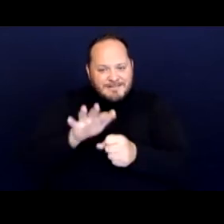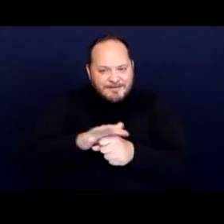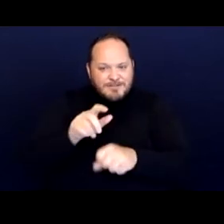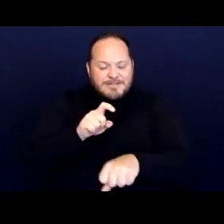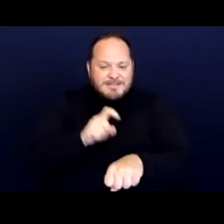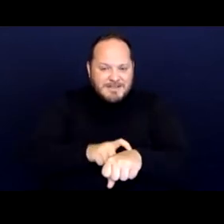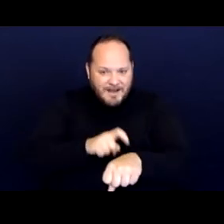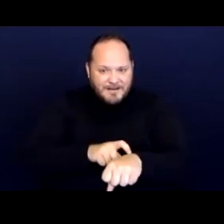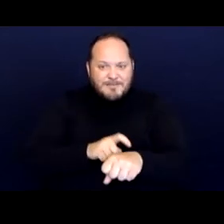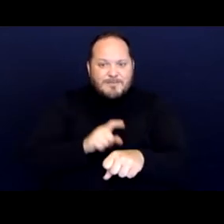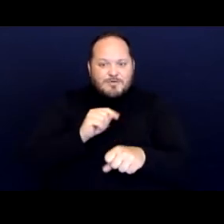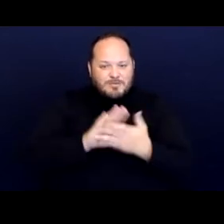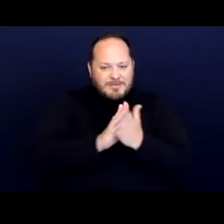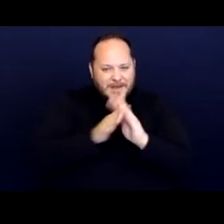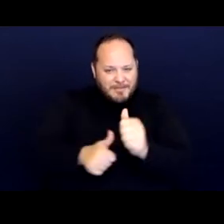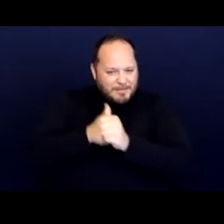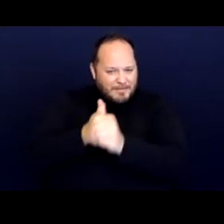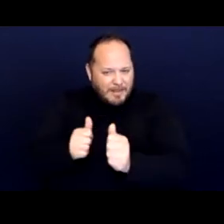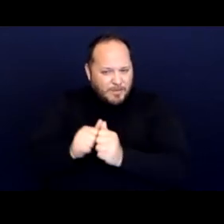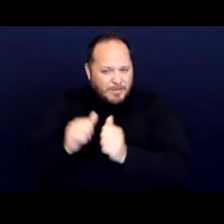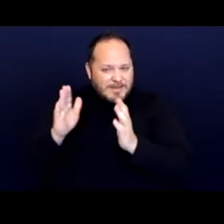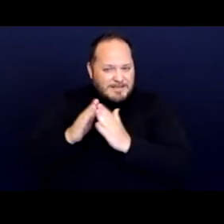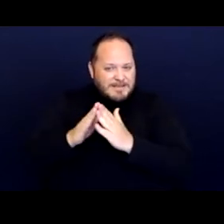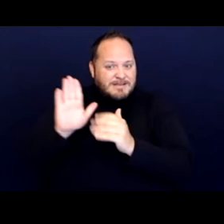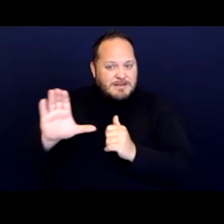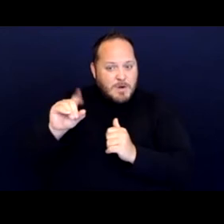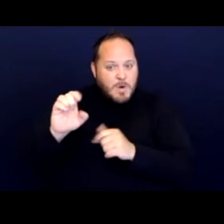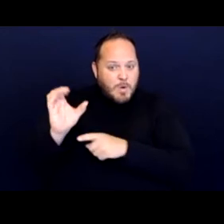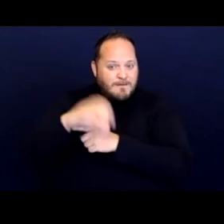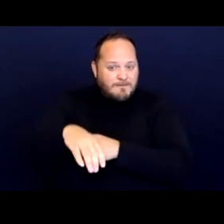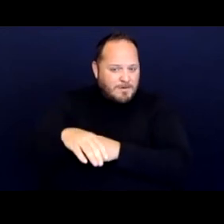to comply with the city's code enforcement activities